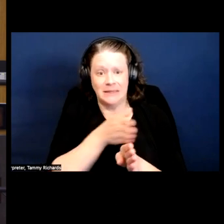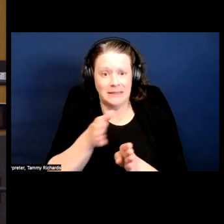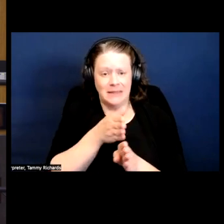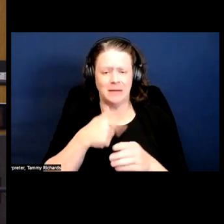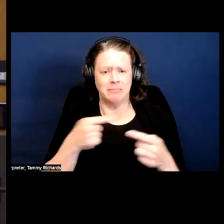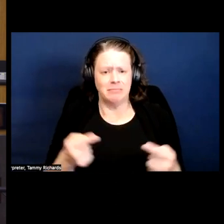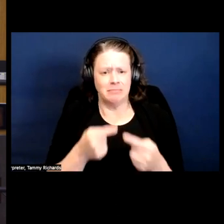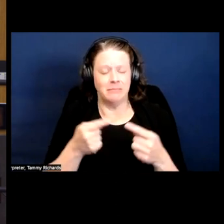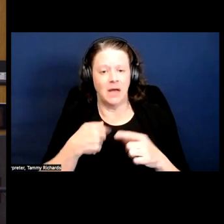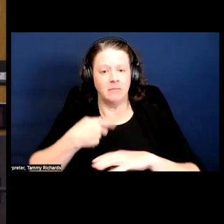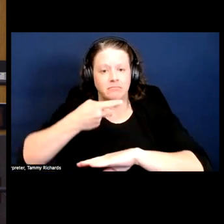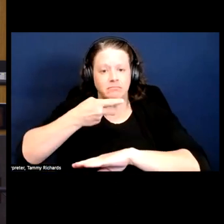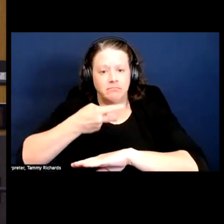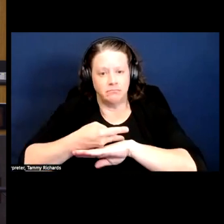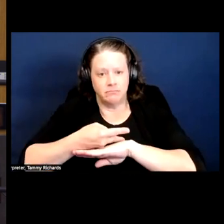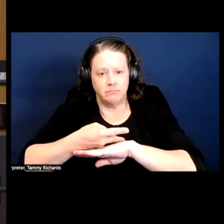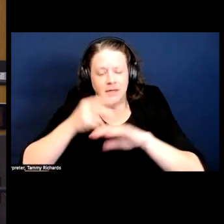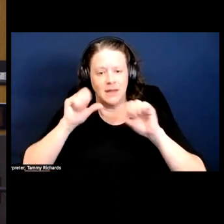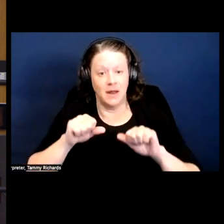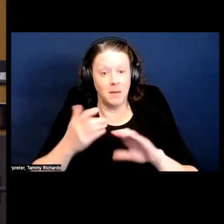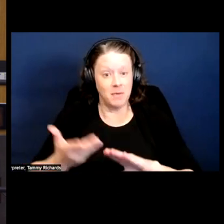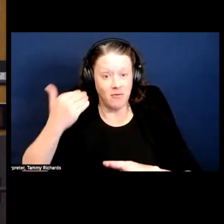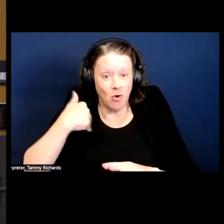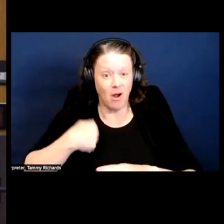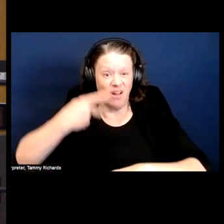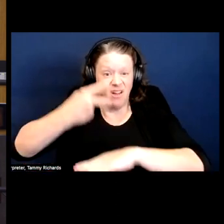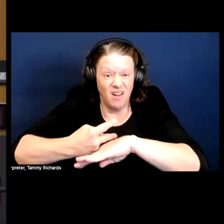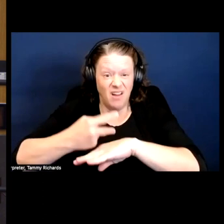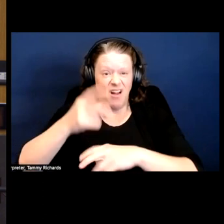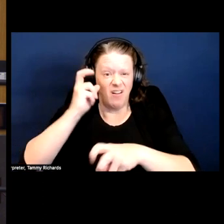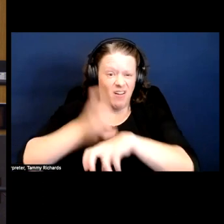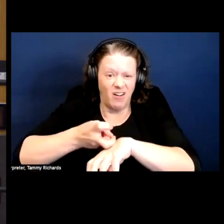And not lay down on the floor, which is what I used to do, lay down on a tile floor. Not great!